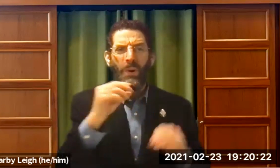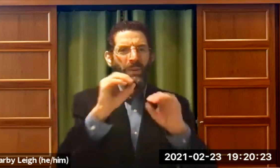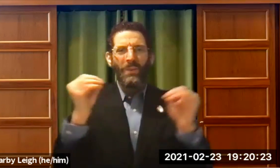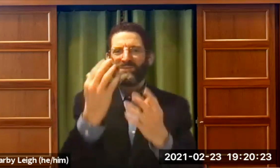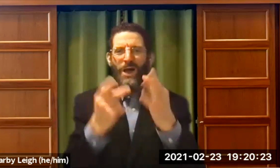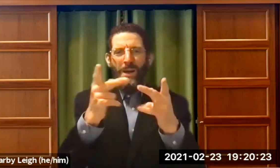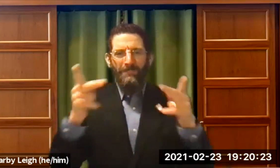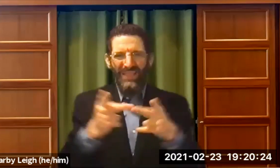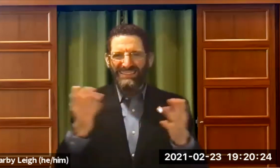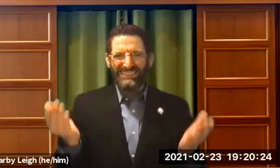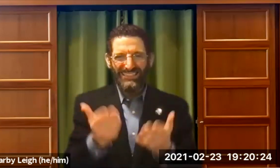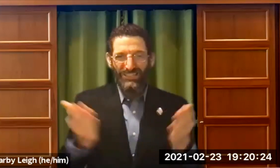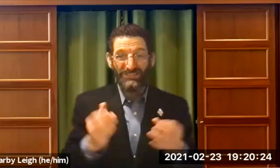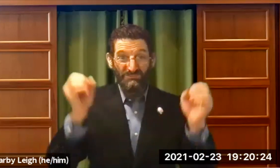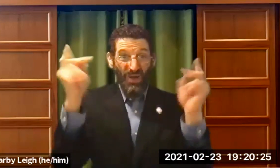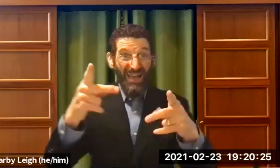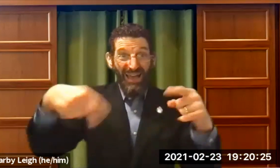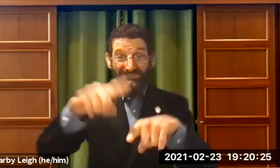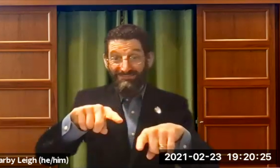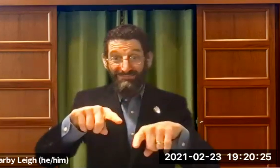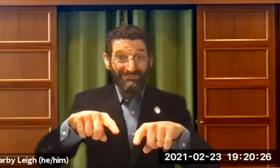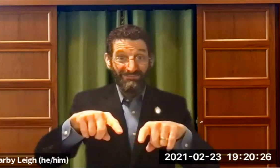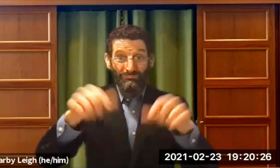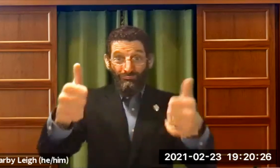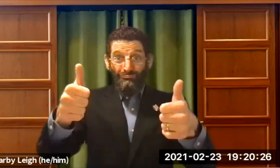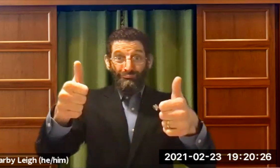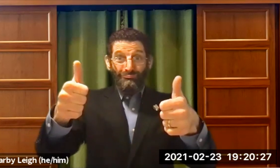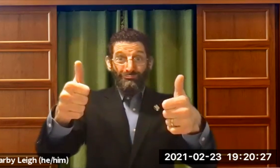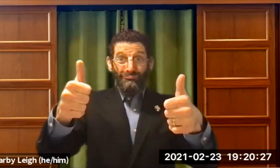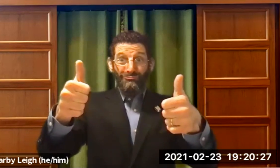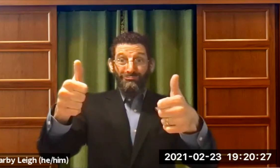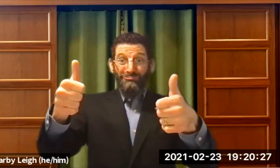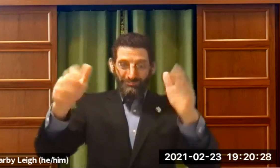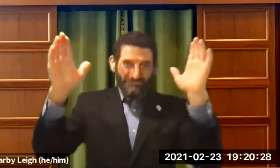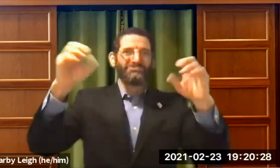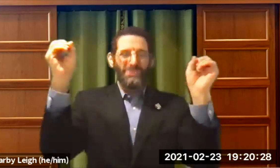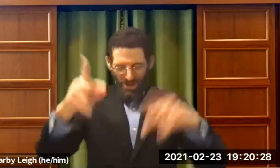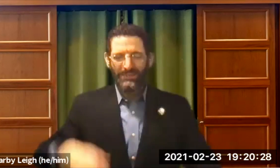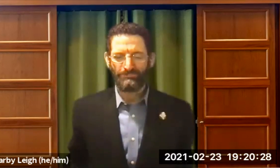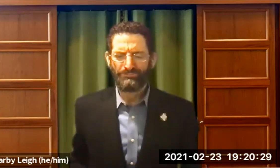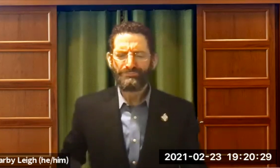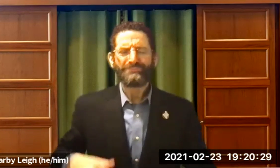So I'm hope ing that you won't be disappointed that there's no fireplace here. Everybody good?